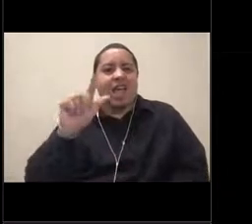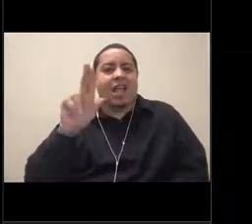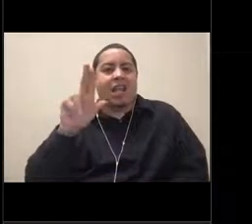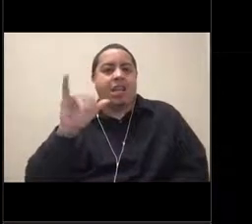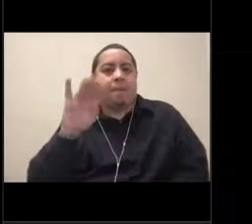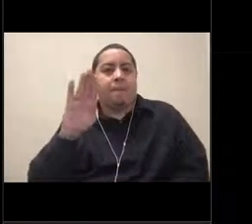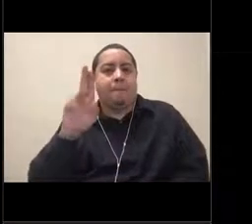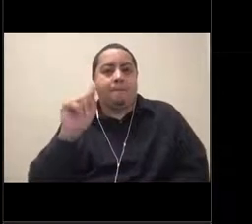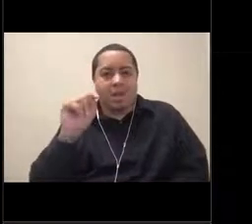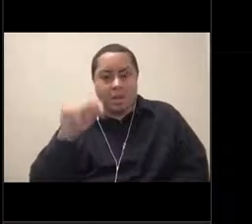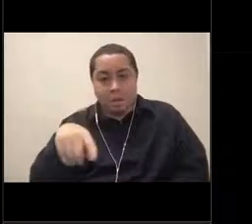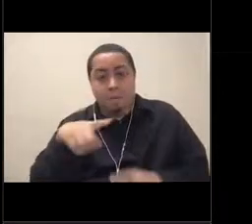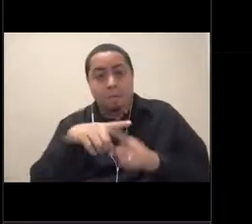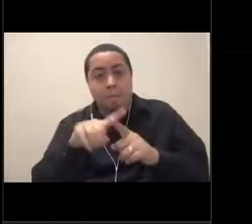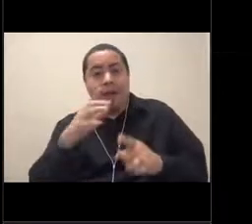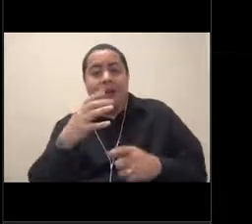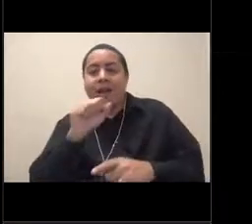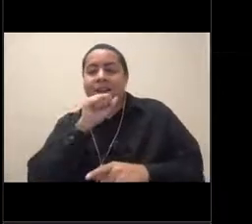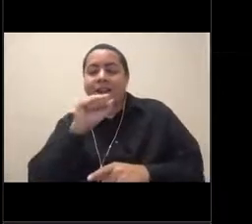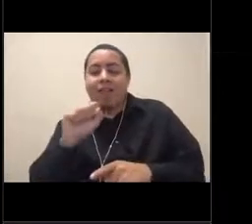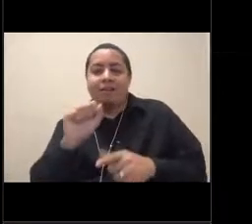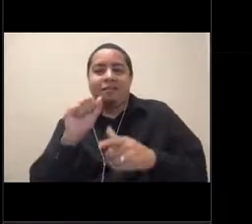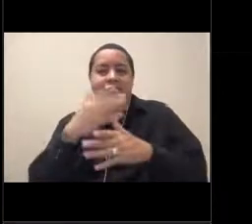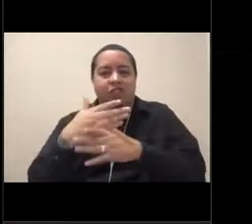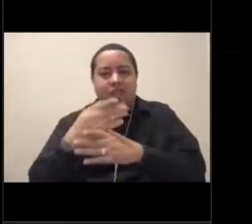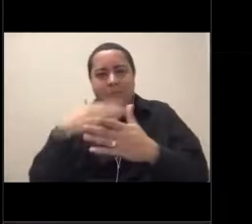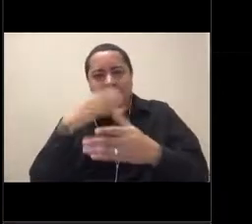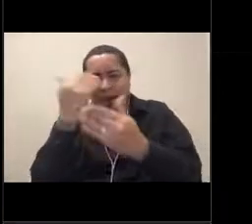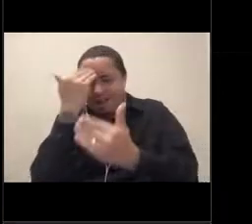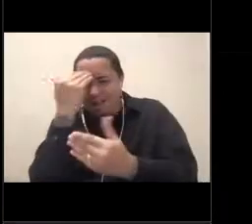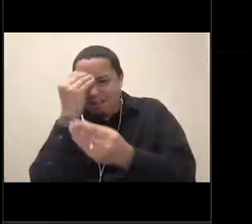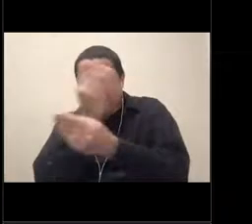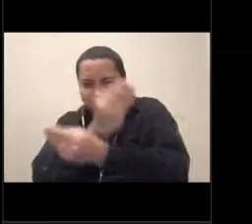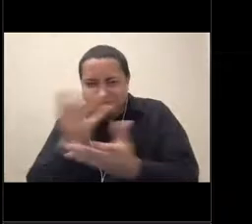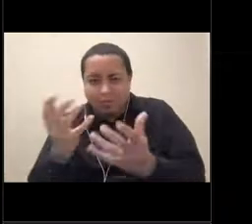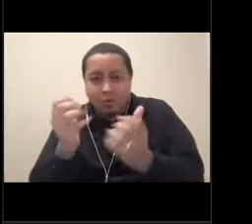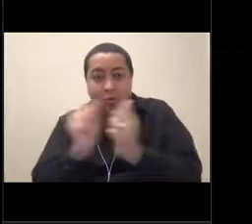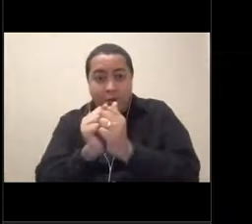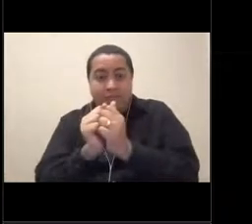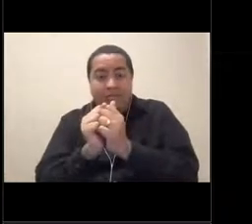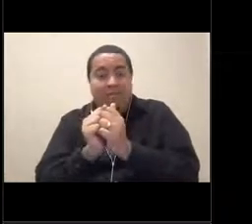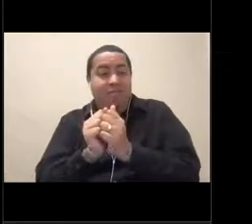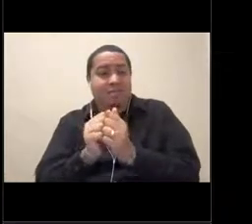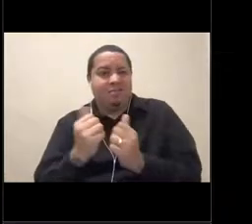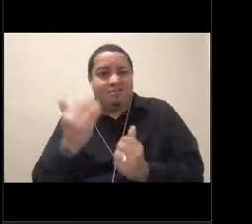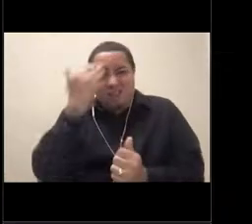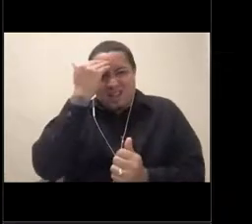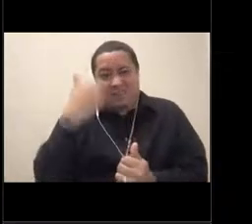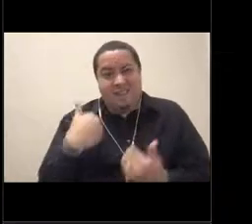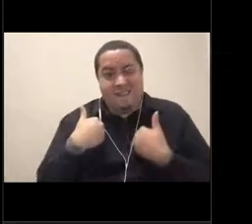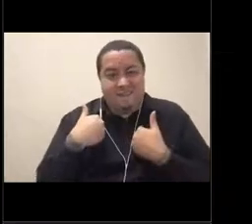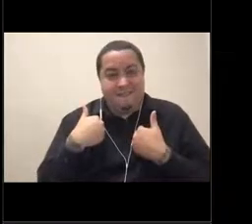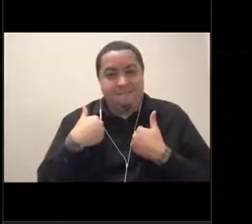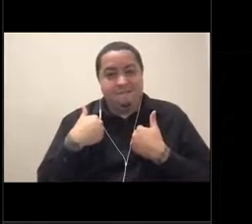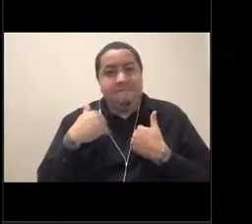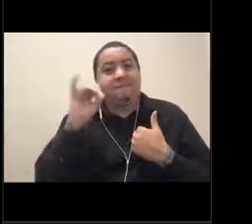of the ocean with other people like yourselves. And so now I work for NOAA as an educator, specifically working for Monterey Bay